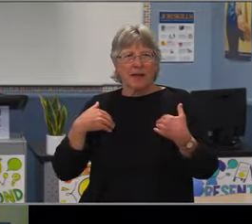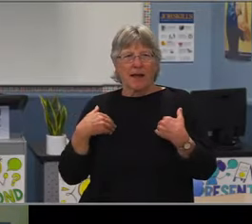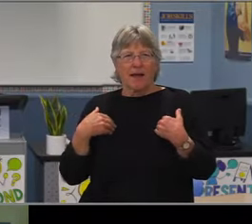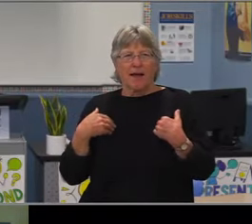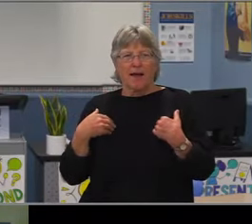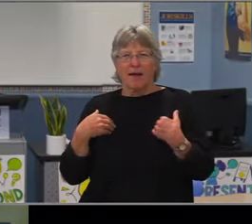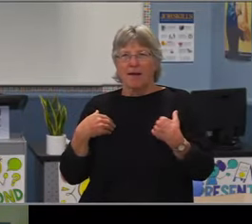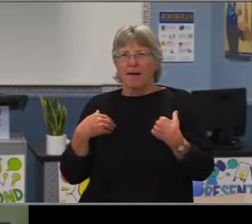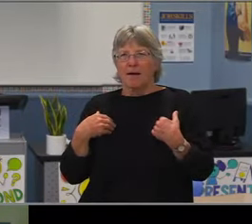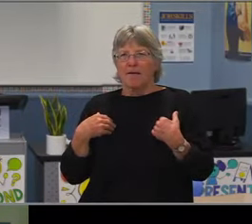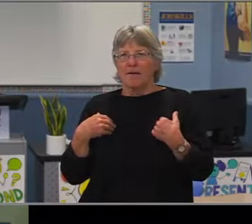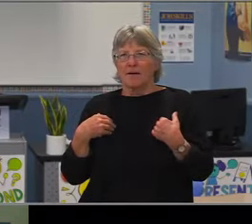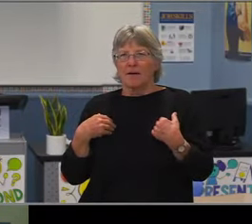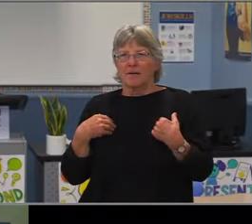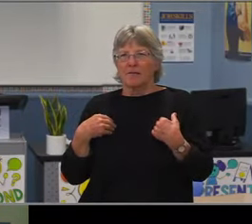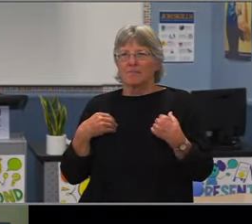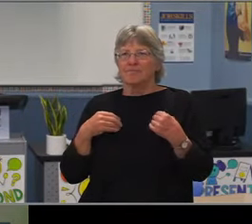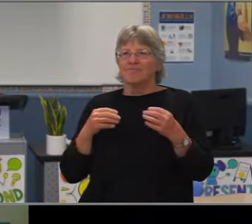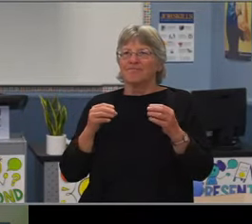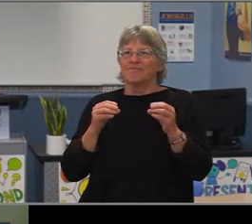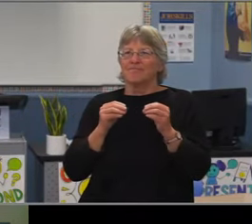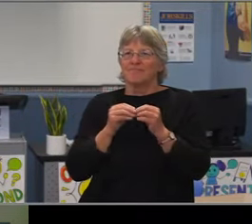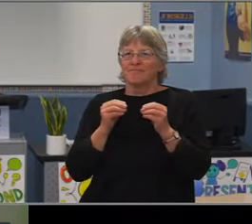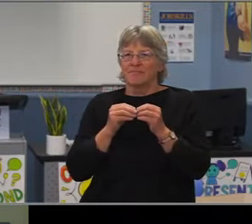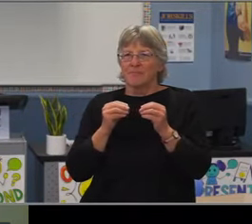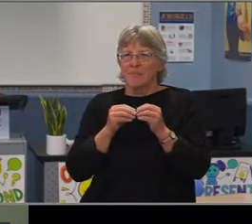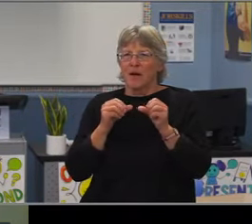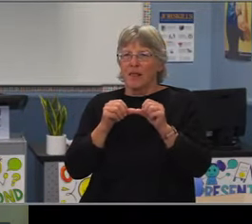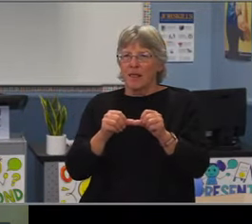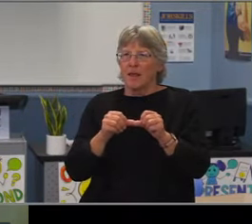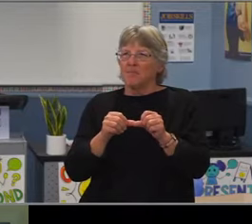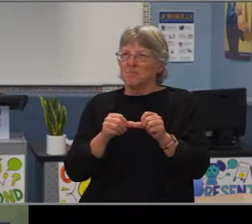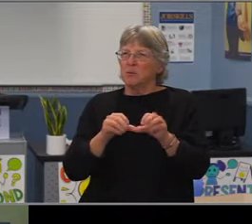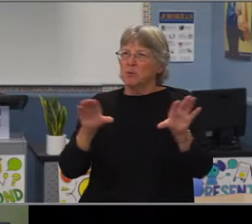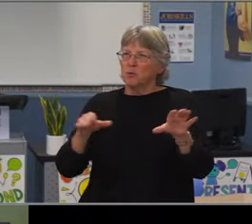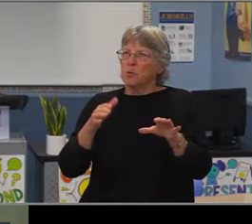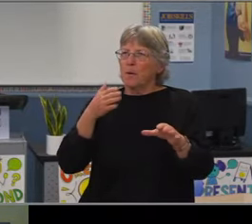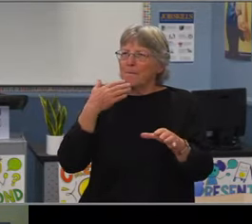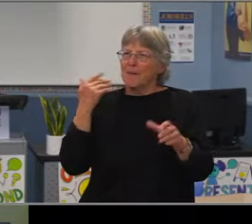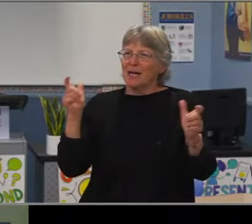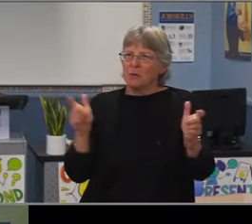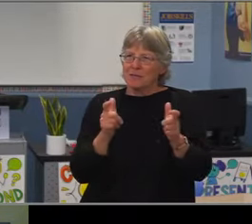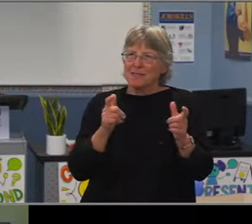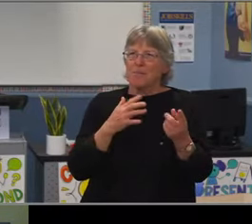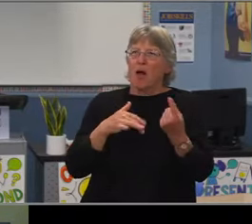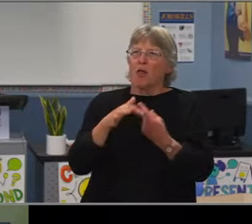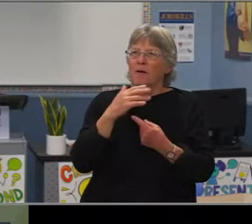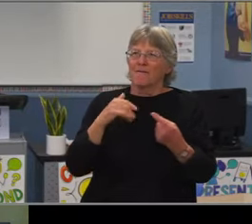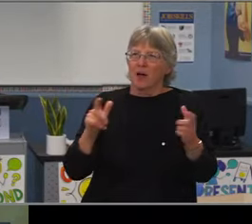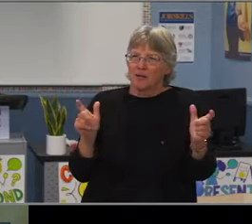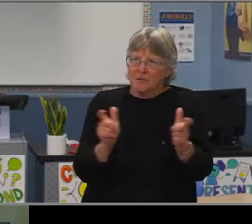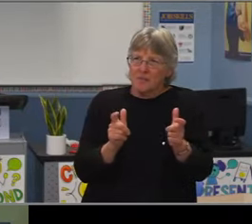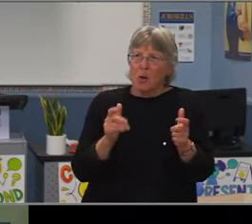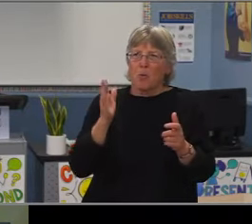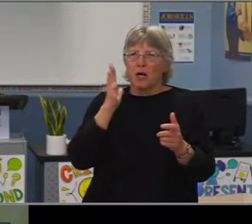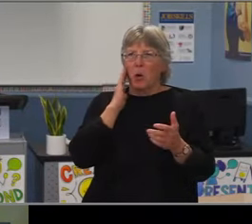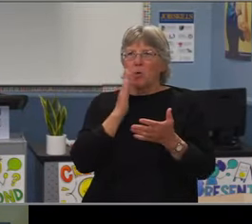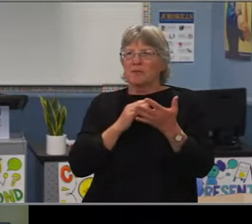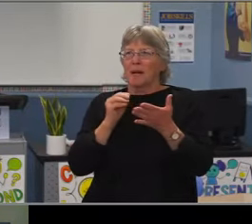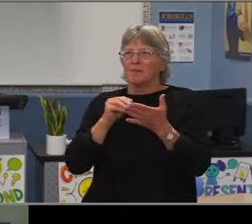folks teaching in a subject not of which they received their credential and the additional units that need to be taken